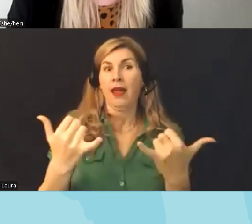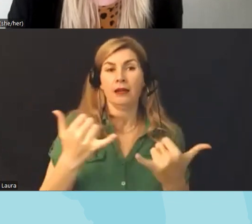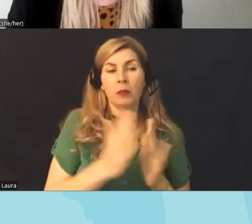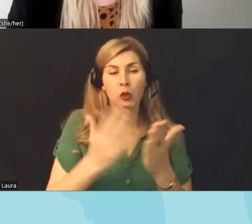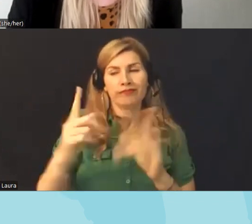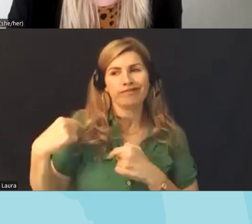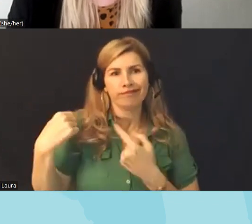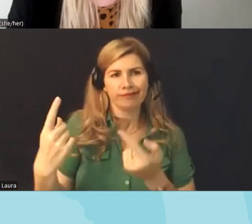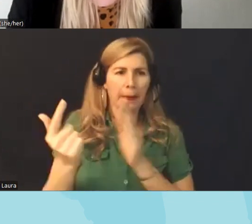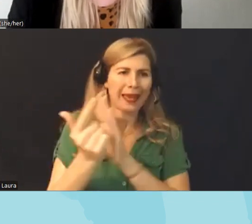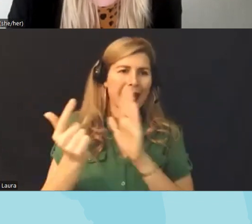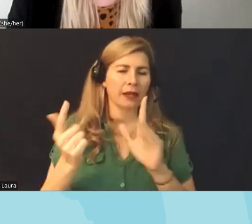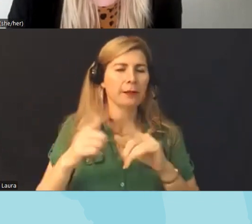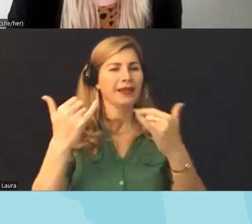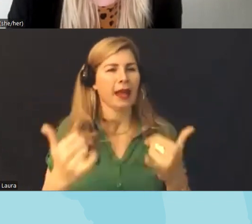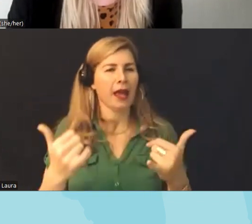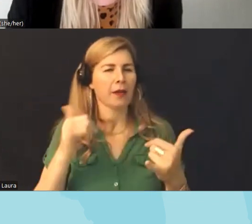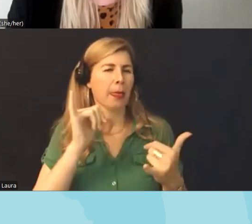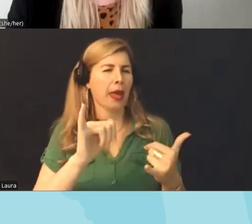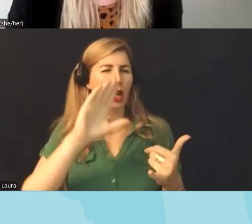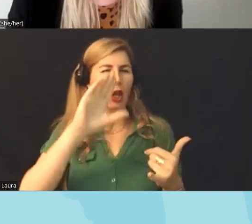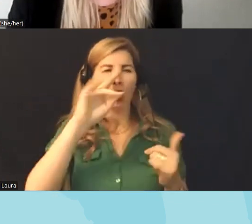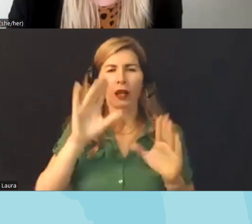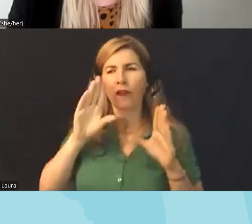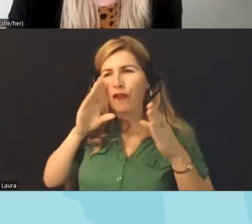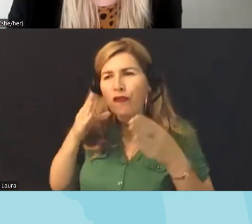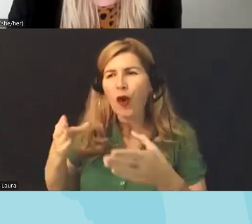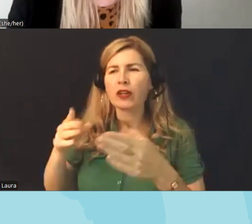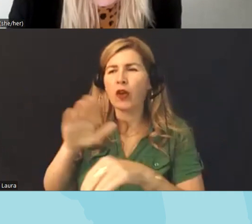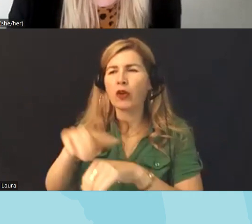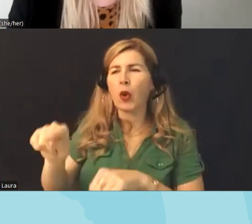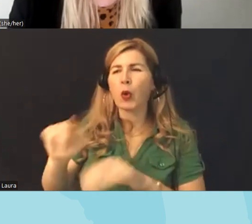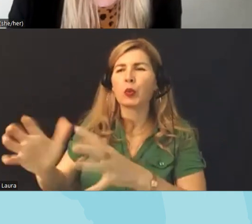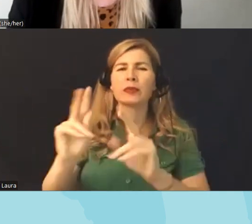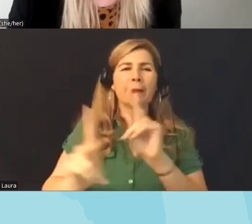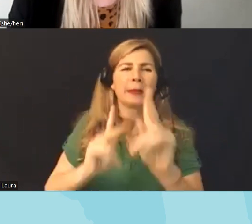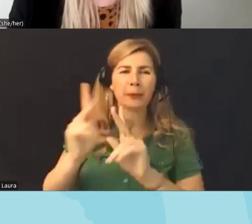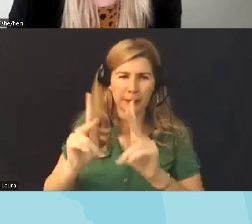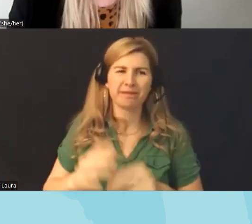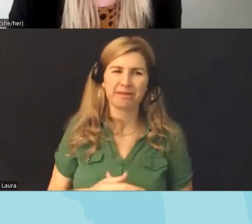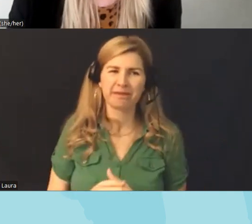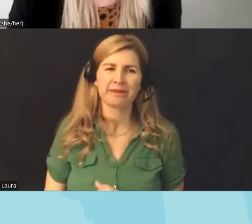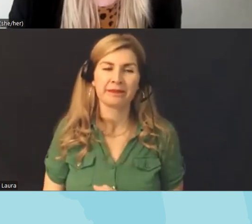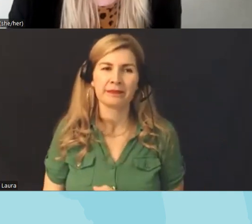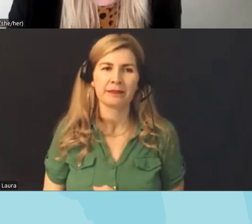led the way as as a way of targeting uh those populations and I think it's important to ask